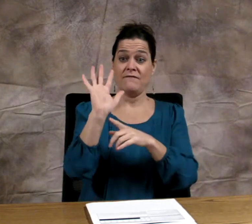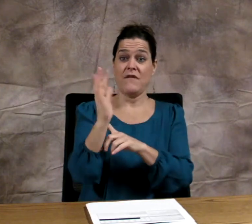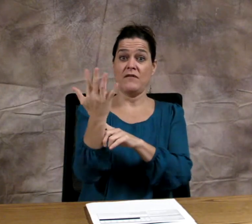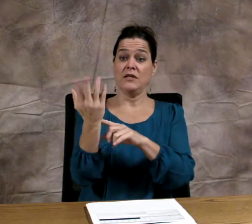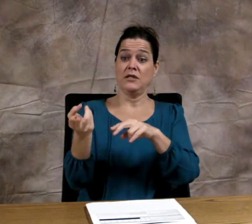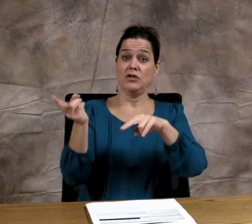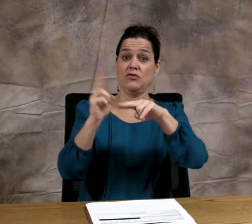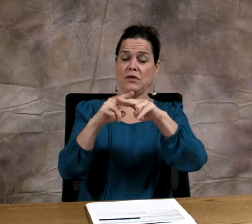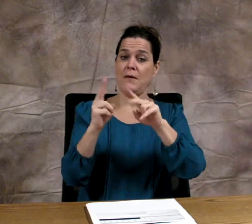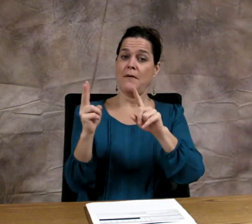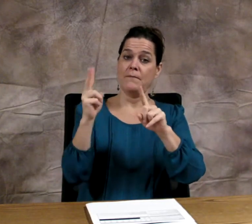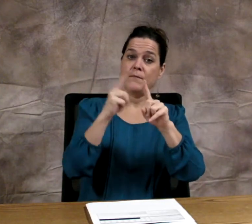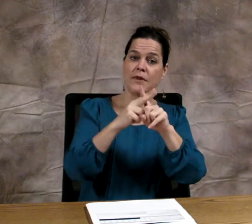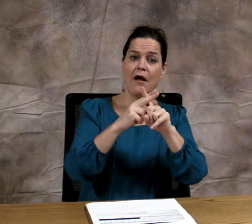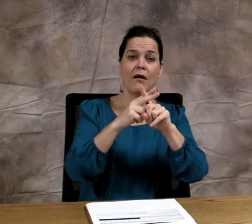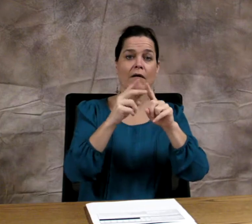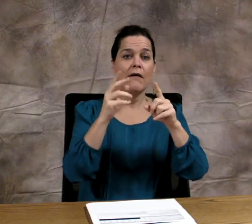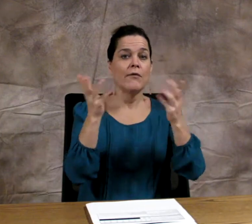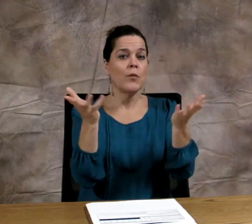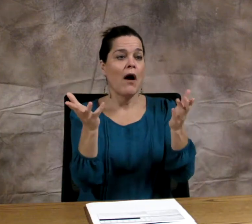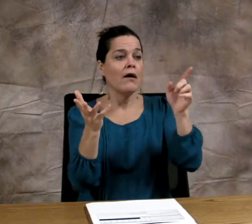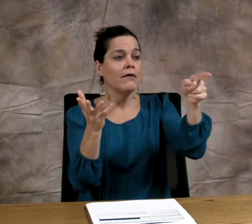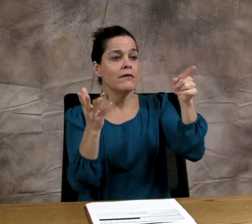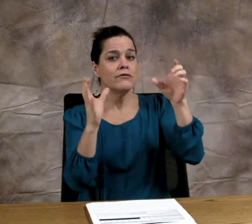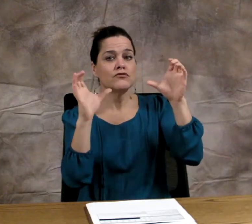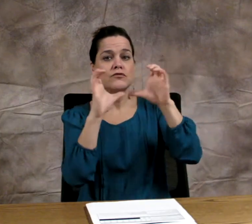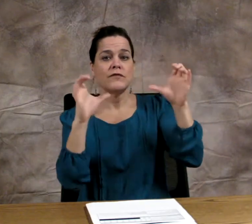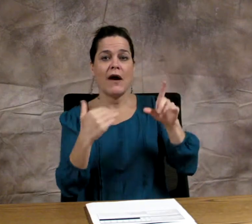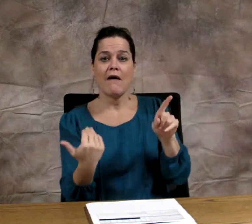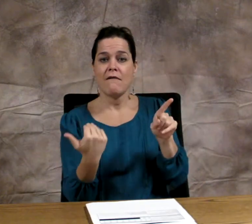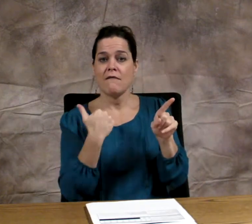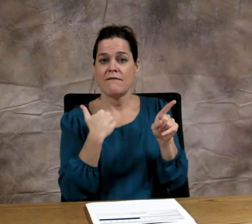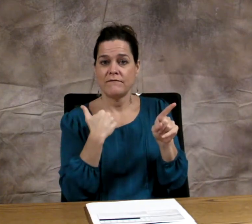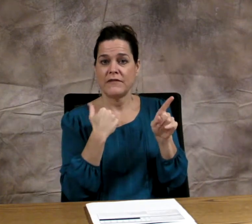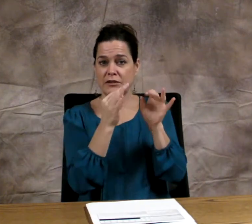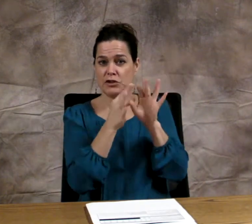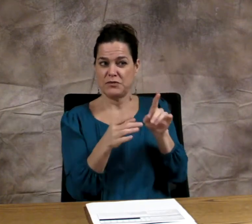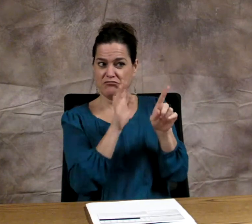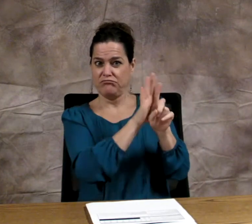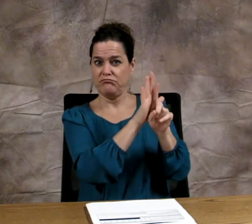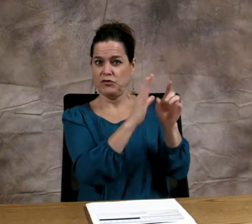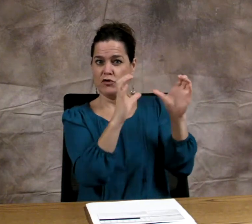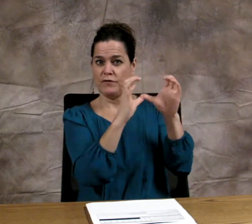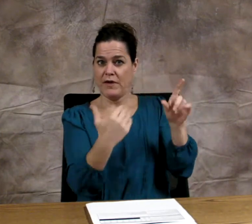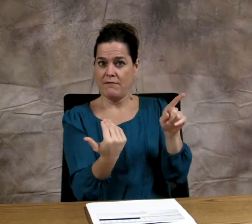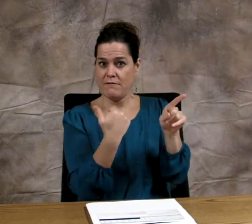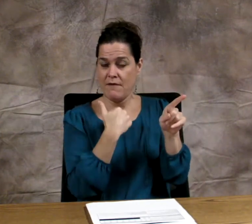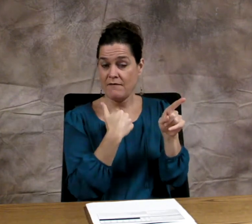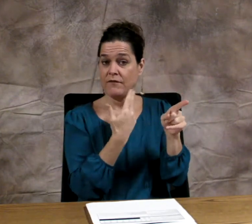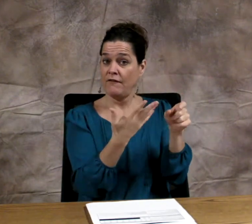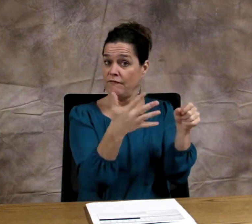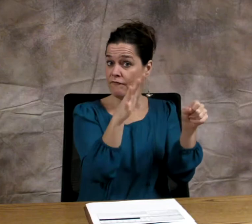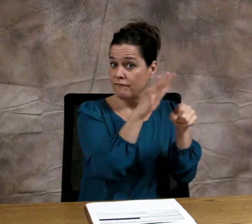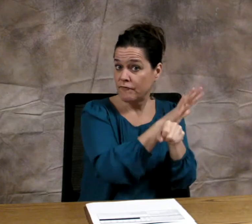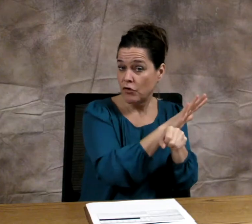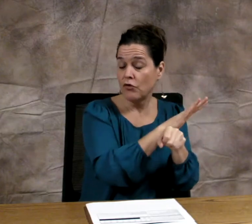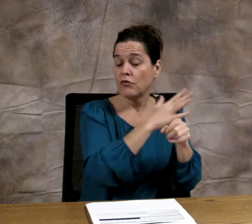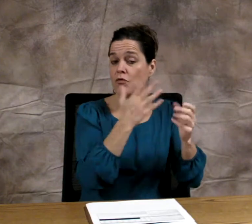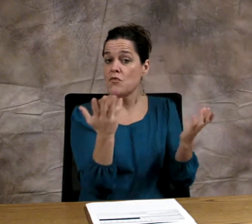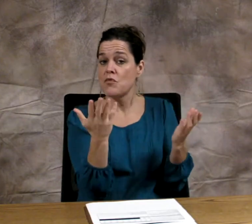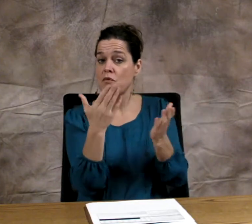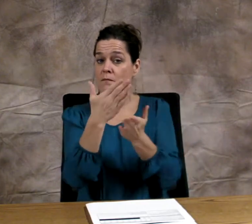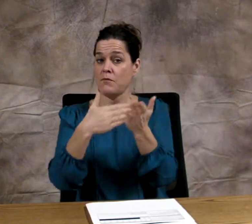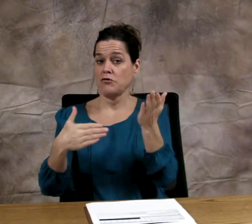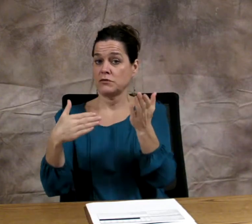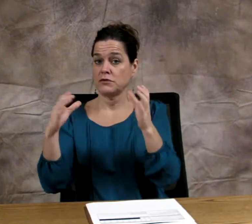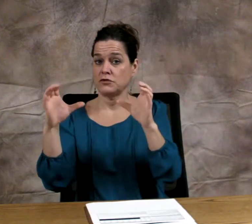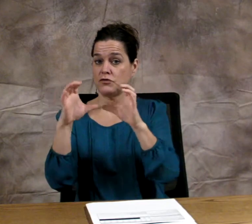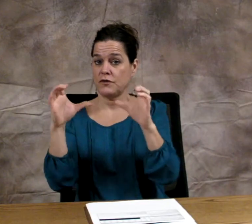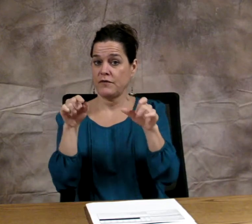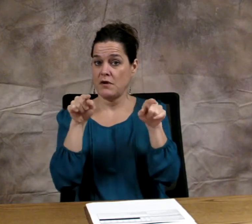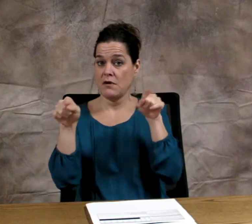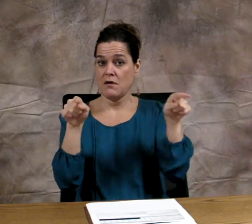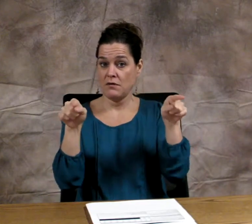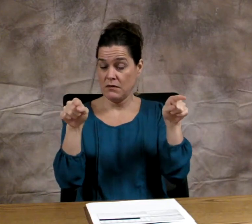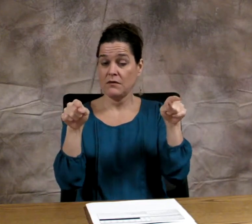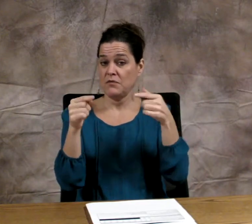of their being categorized as Fully or Partially Certified.